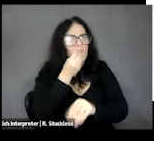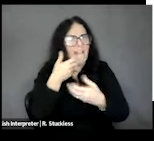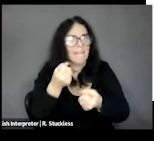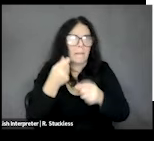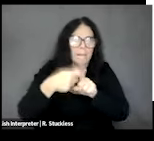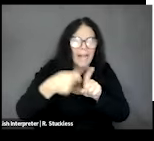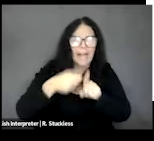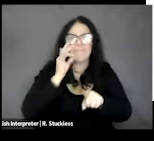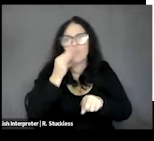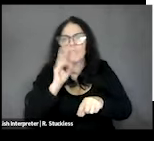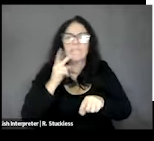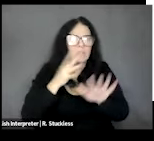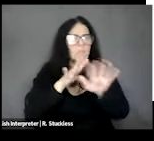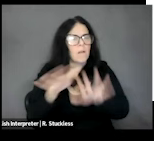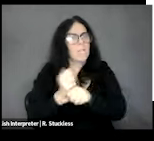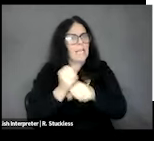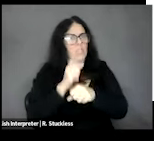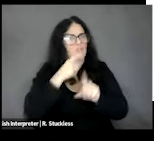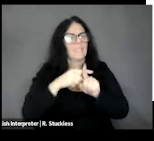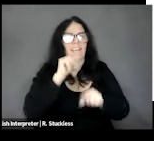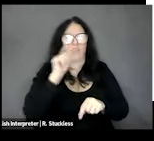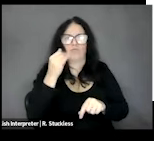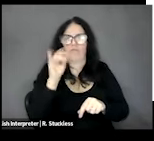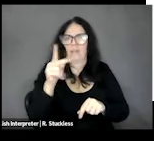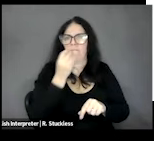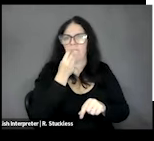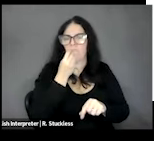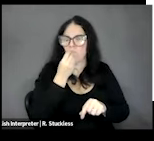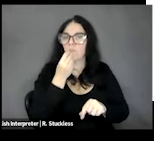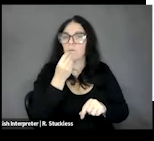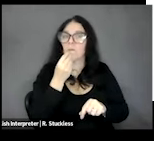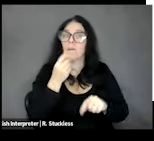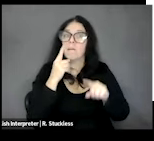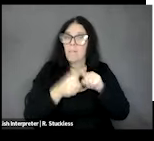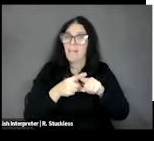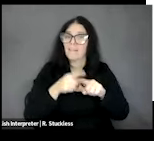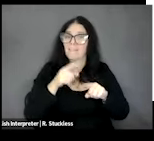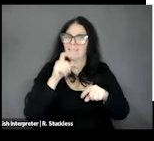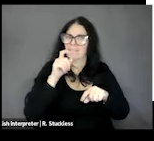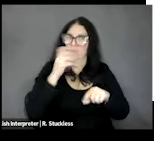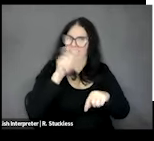also ensuring that they just have money to update their stores to make them